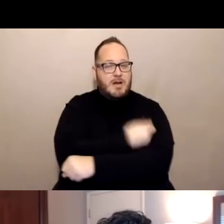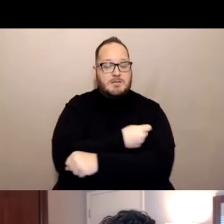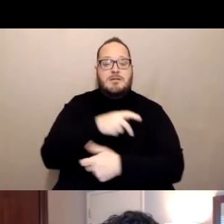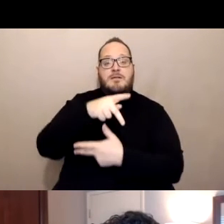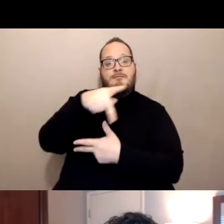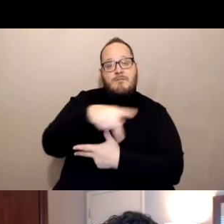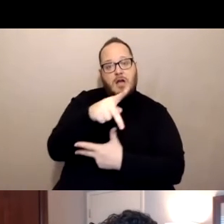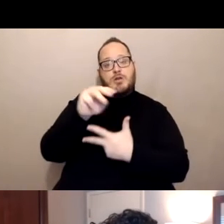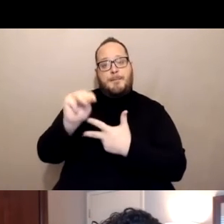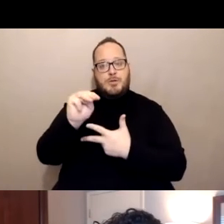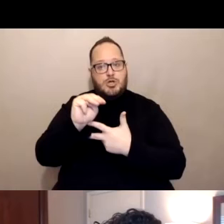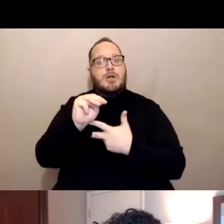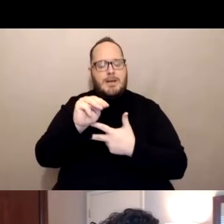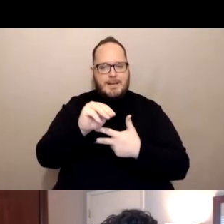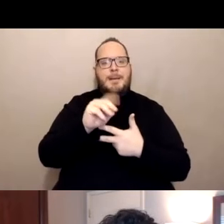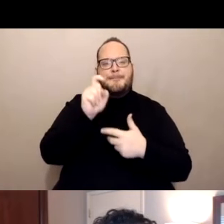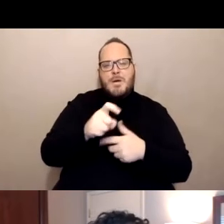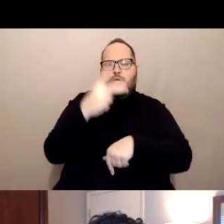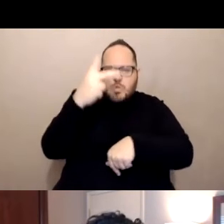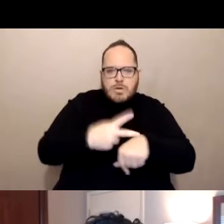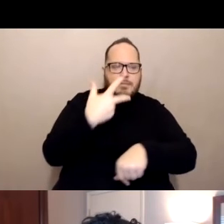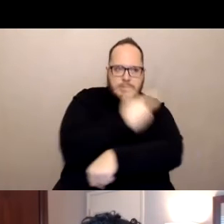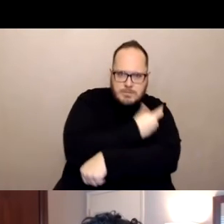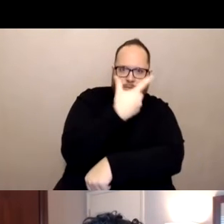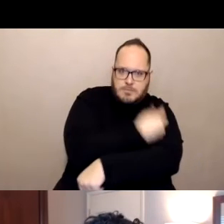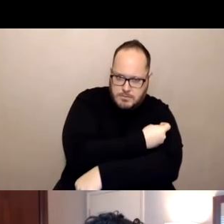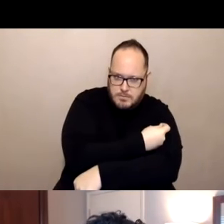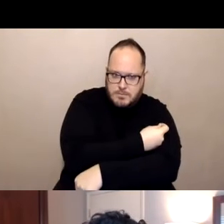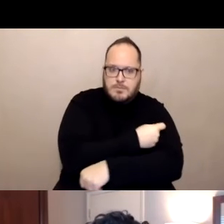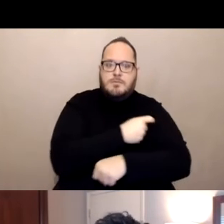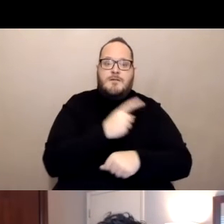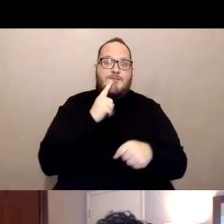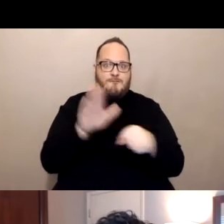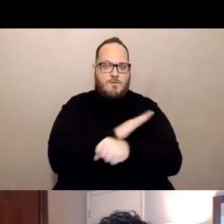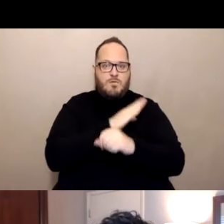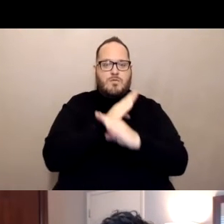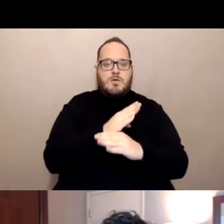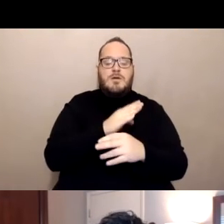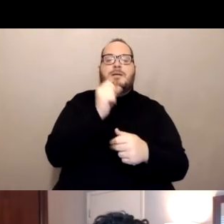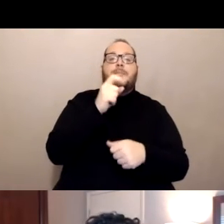you need two doses for full immunity at 21 to 28 days apart. That's the recommendation